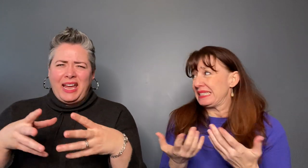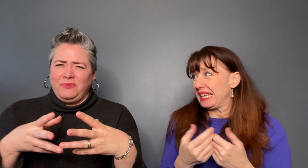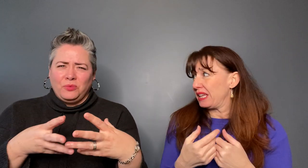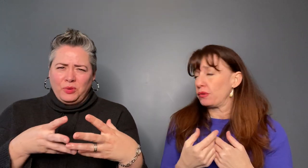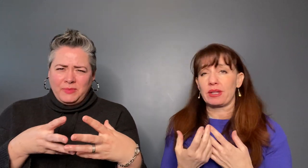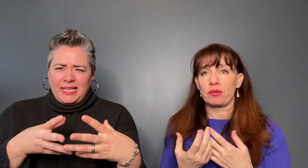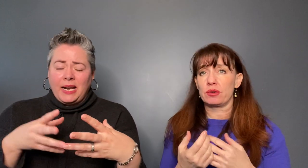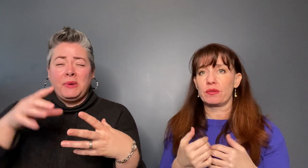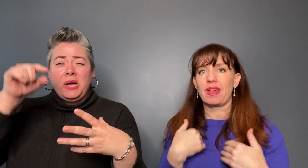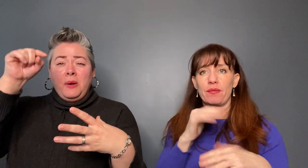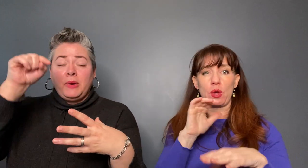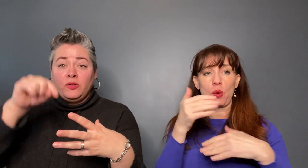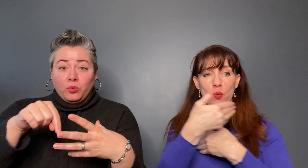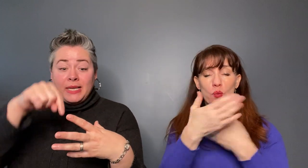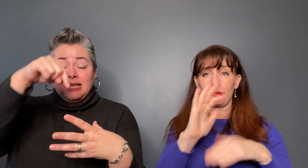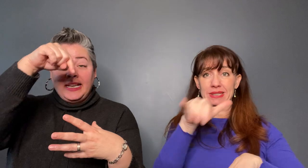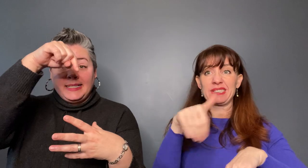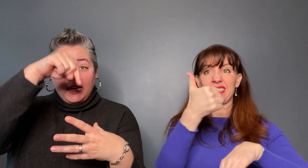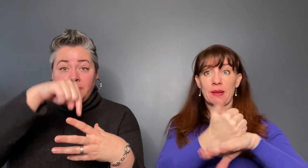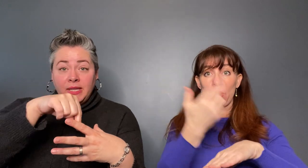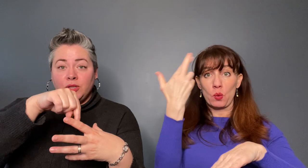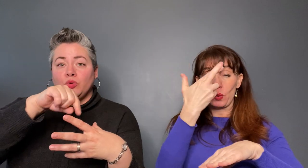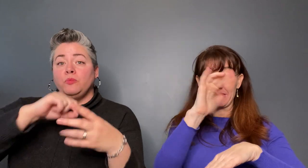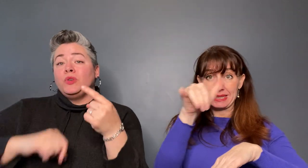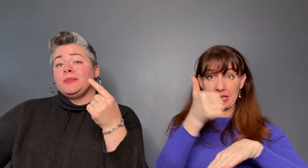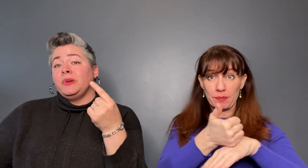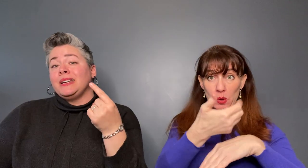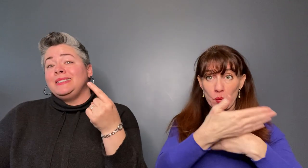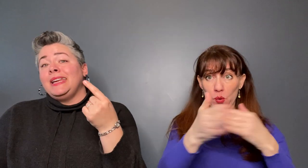have the room set up. The reason they set up this room was because down the